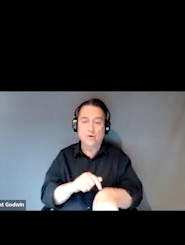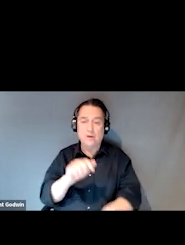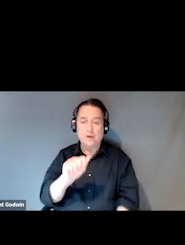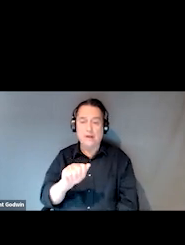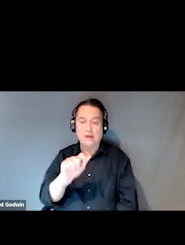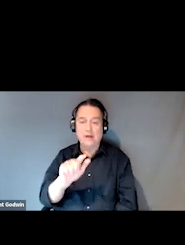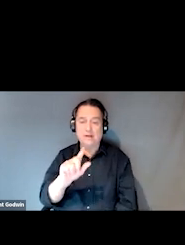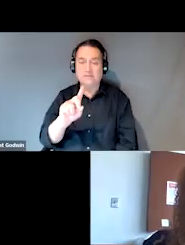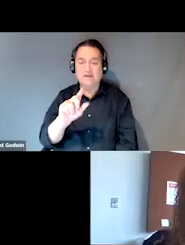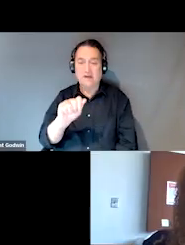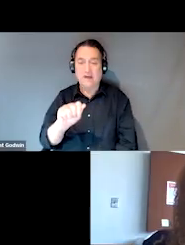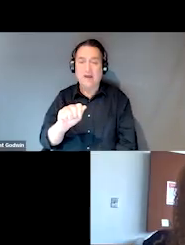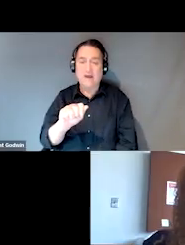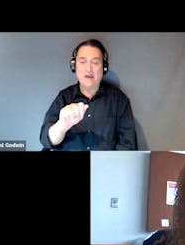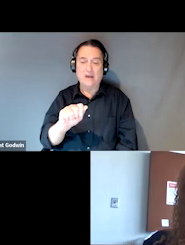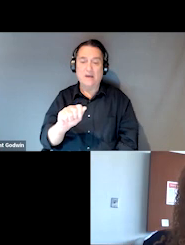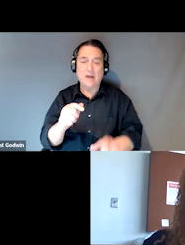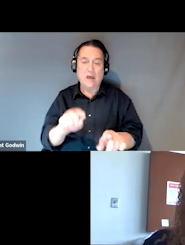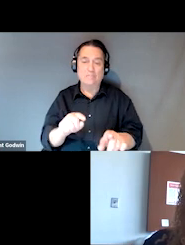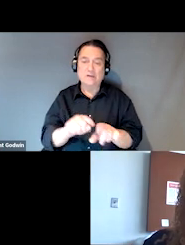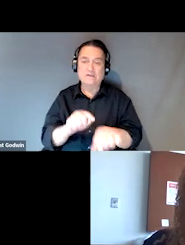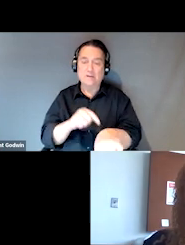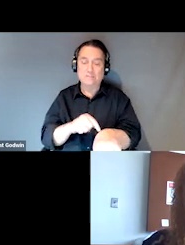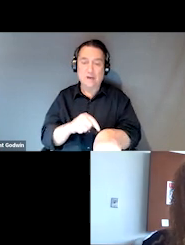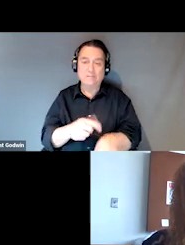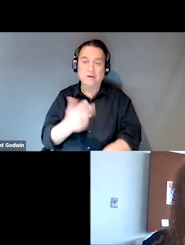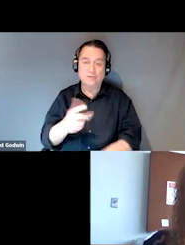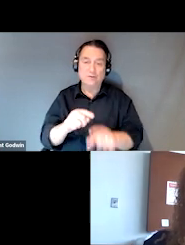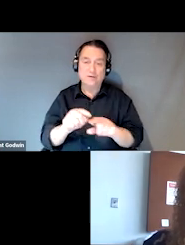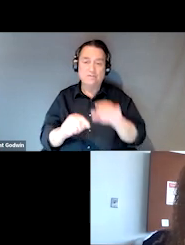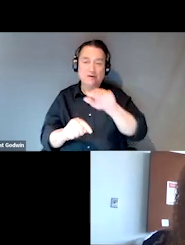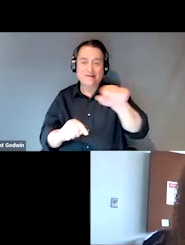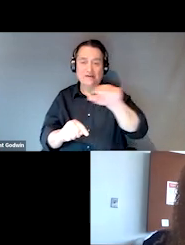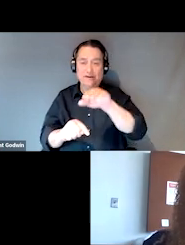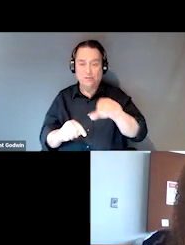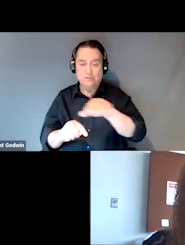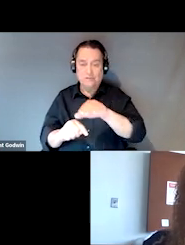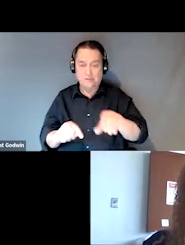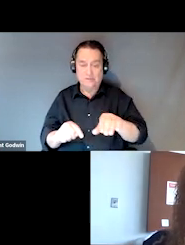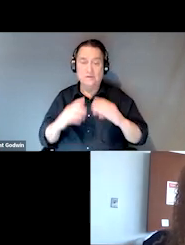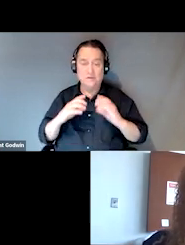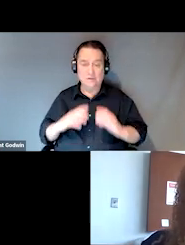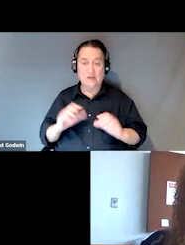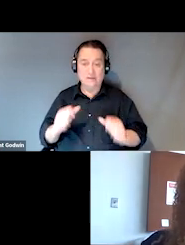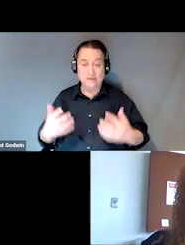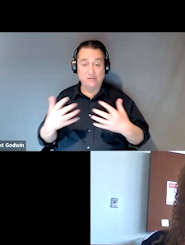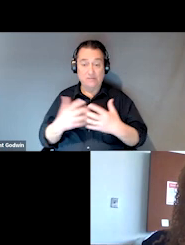So even though there are three different tiers that clients can sort of fit in, all three levels,